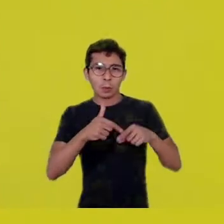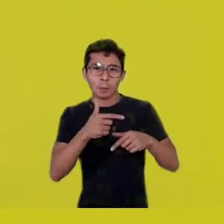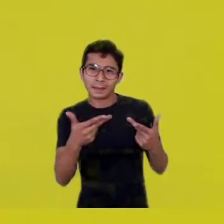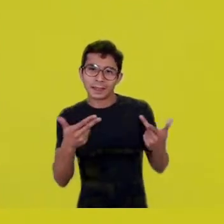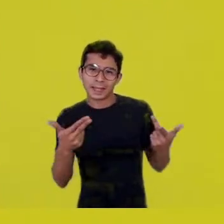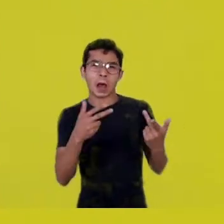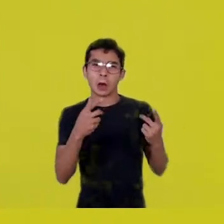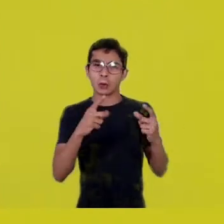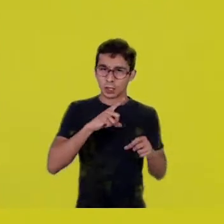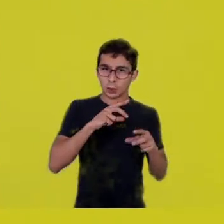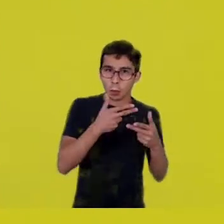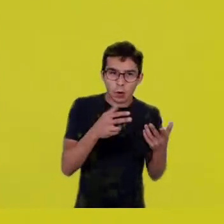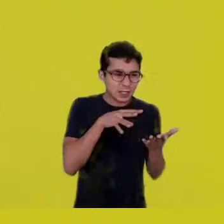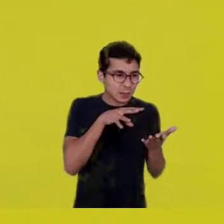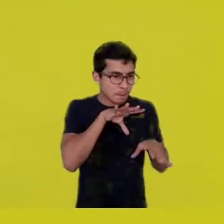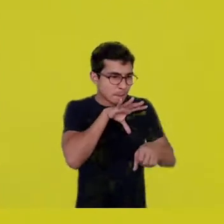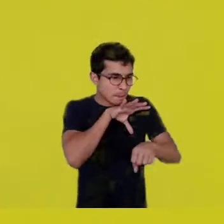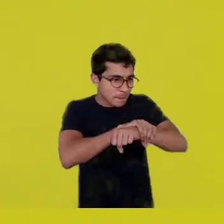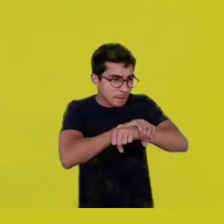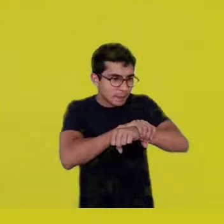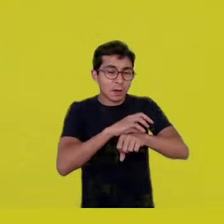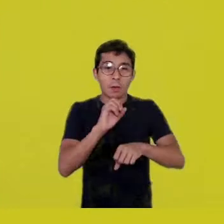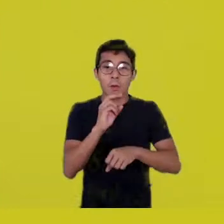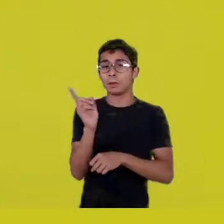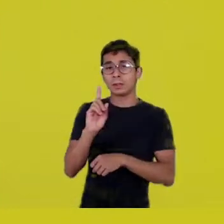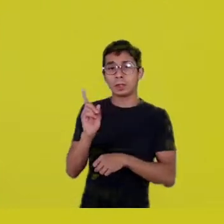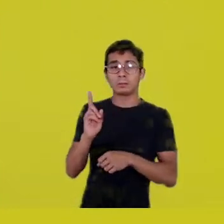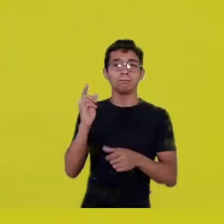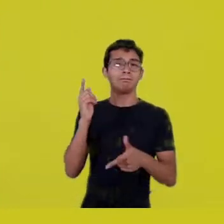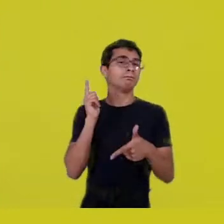Some lived in the forests, others in deserts.